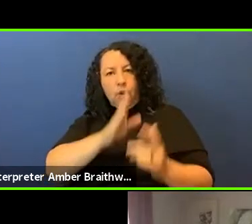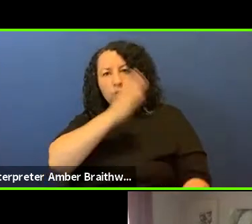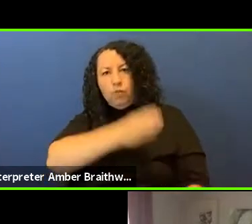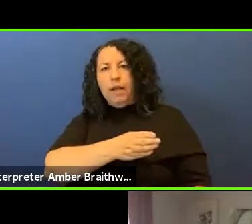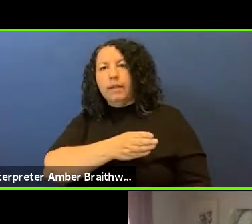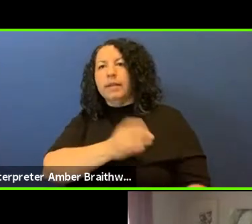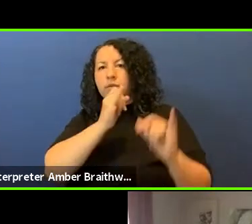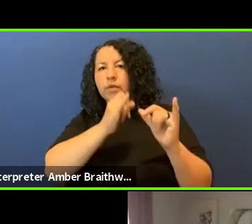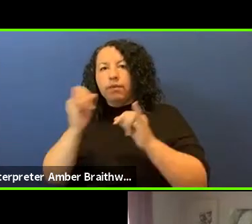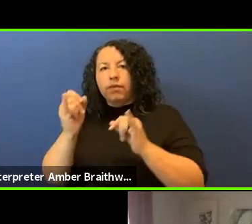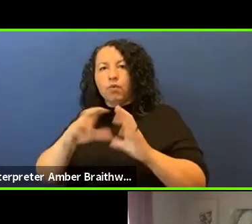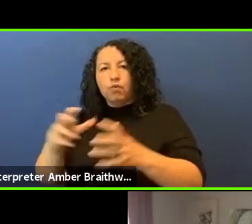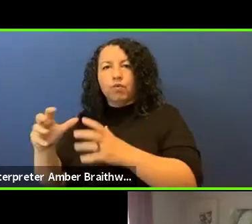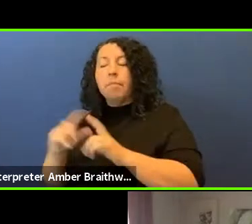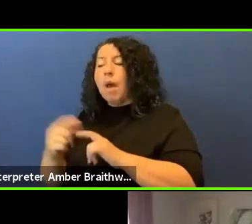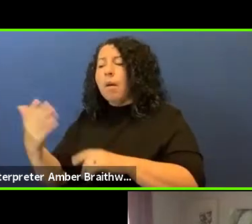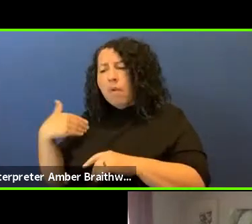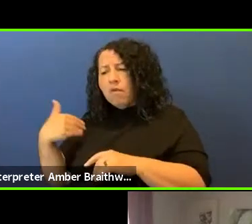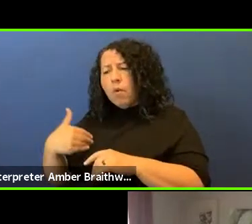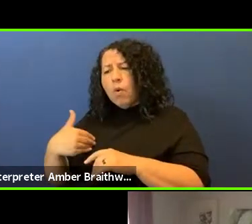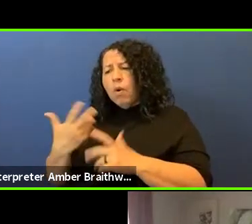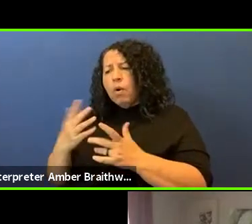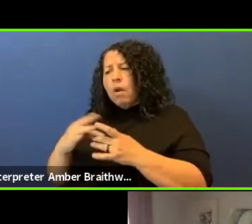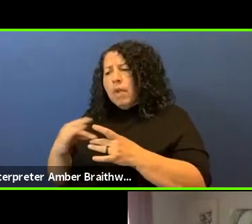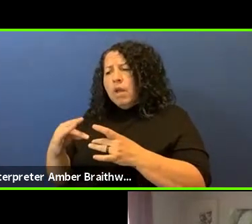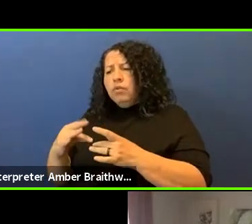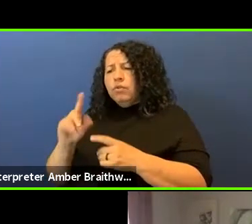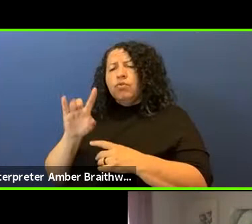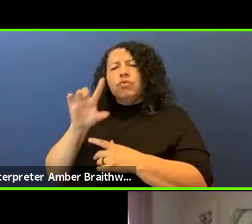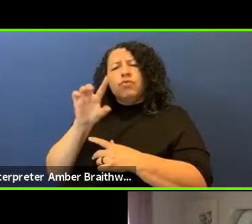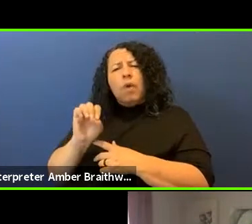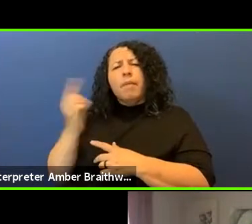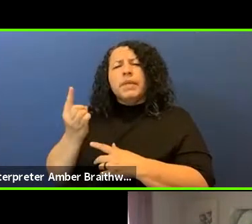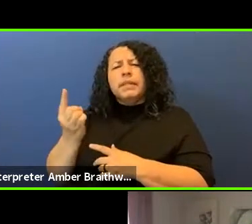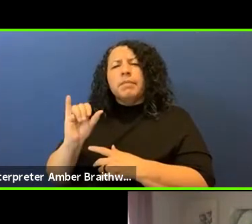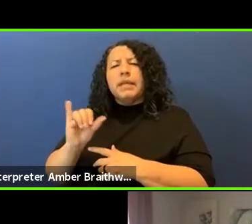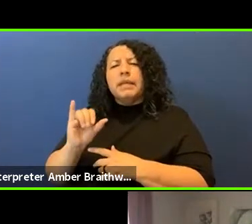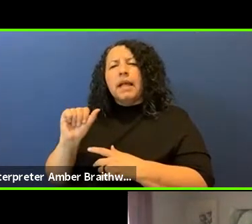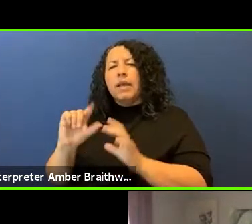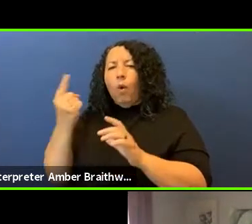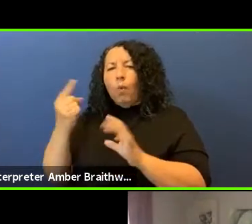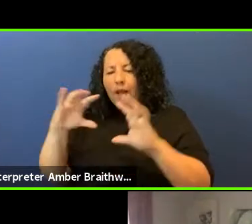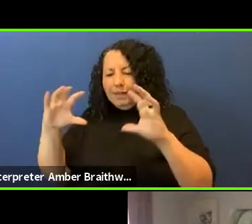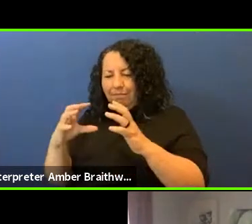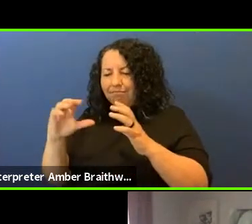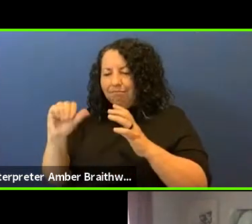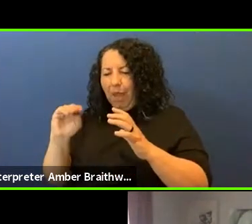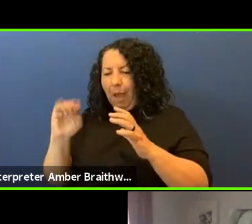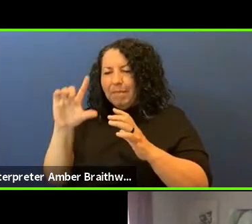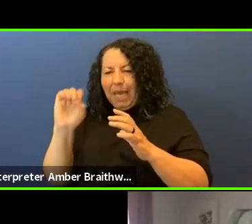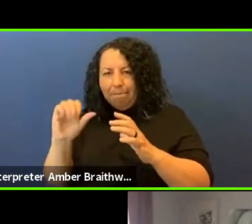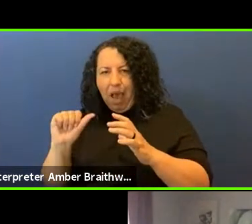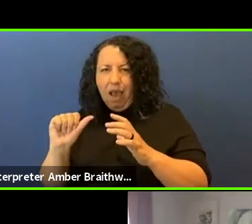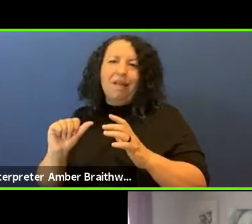Before I was saying that a tribe is something like an amoeba - that might be not the most elegant